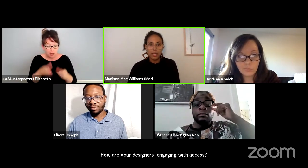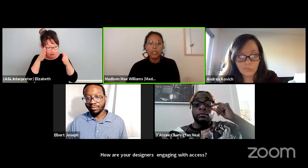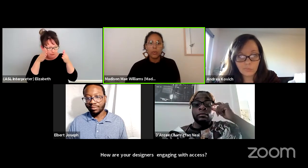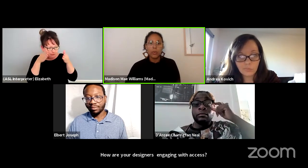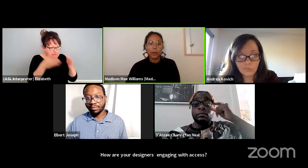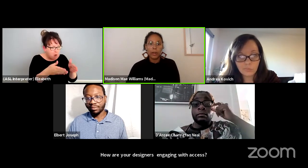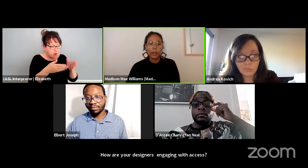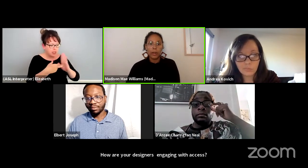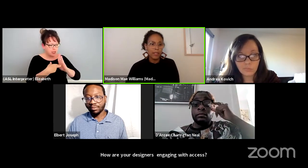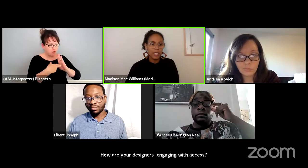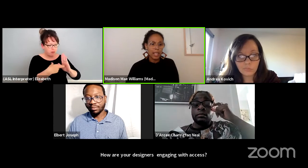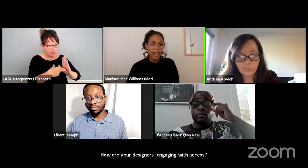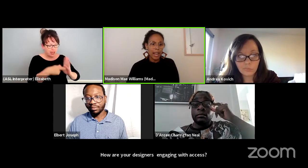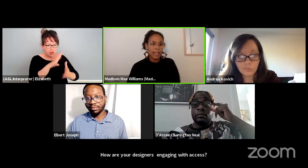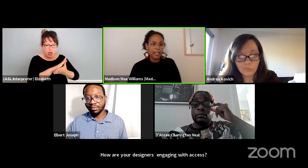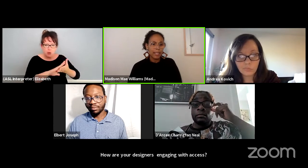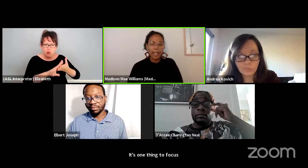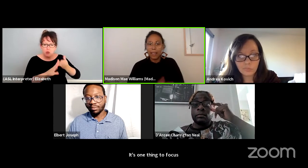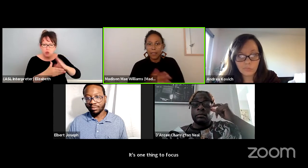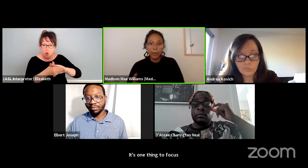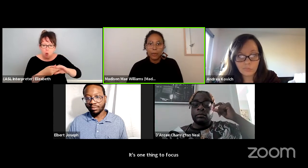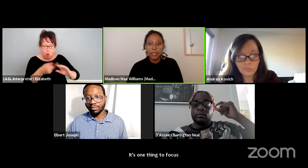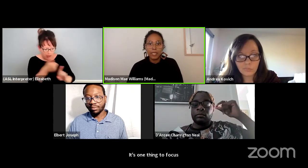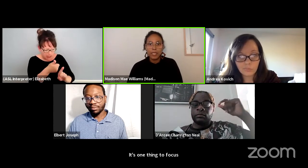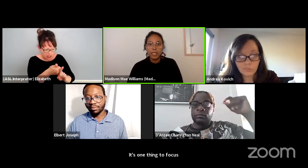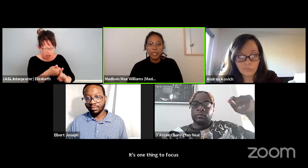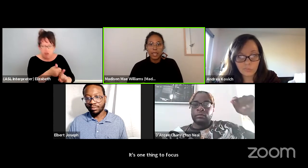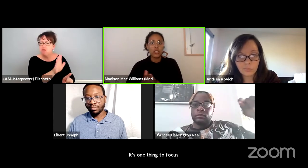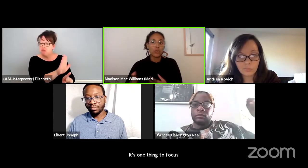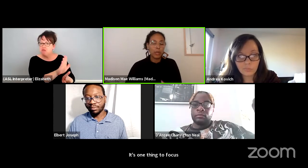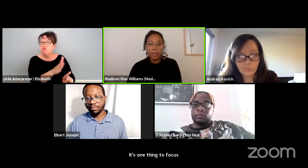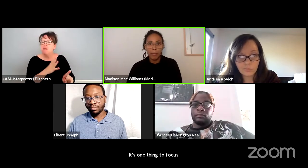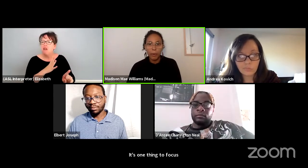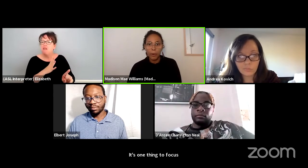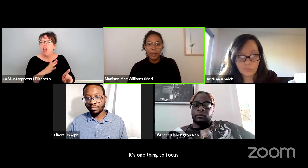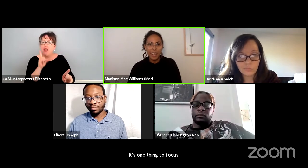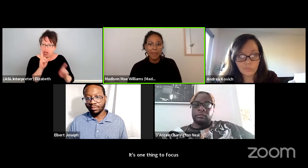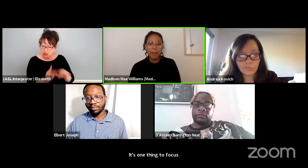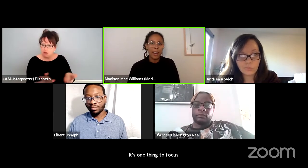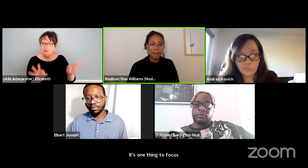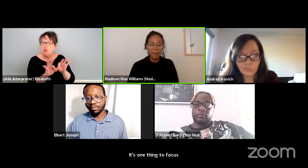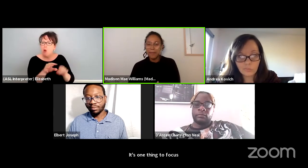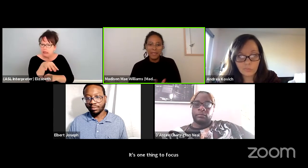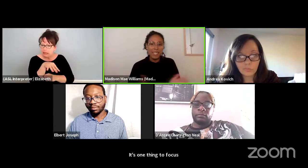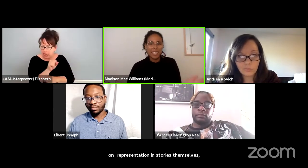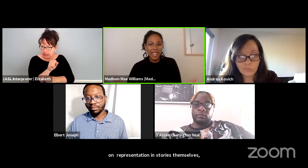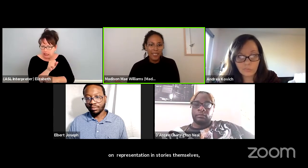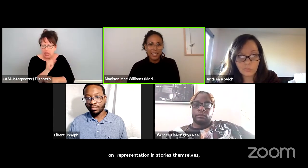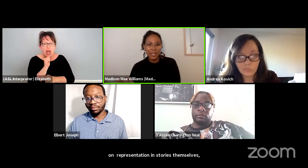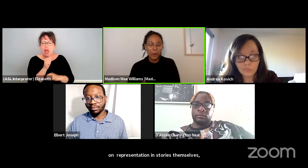in stories than themselves. And I think that, that of course is extremely important and I'm not discounting